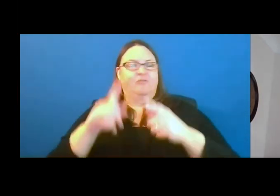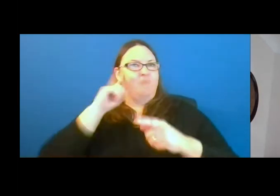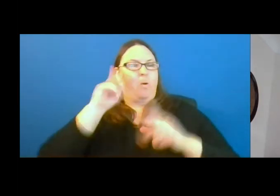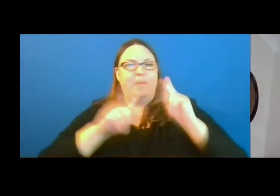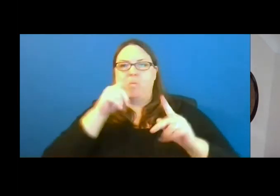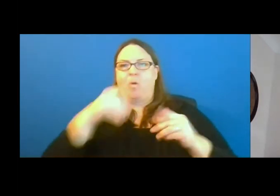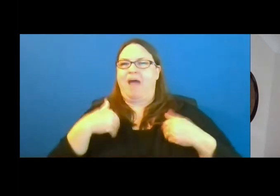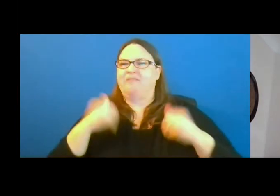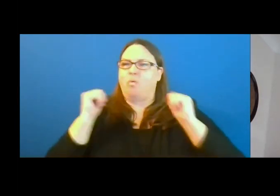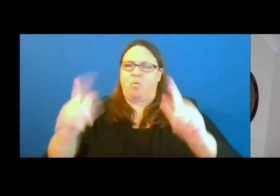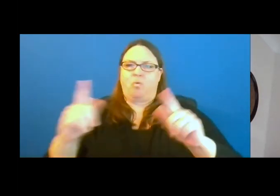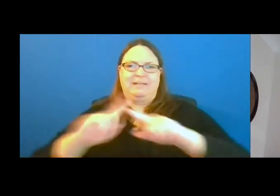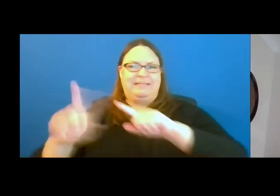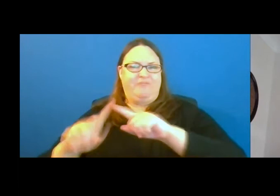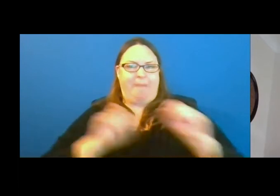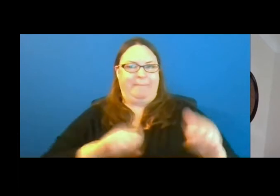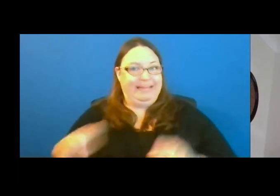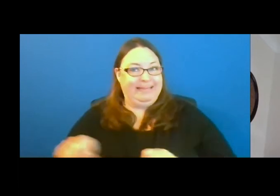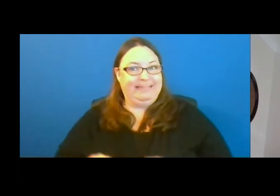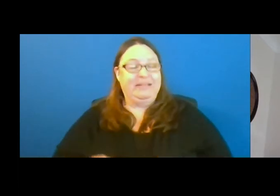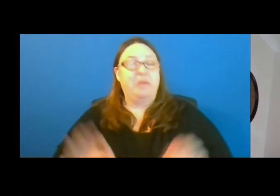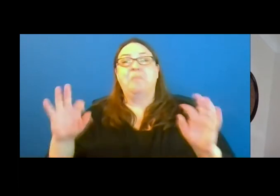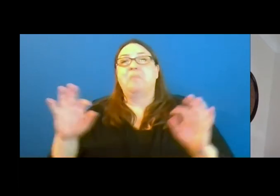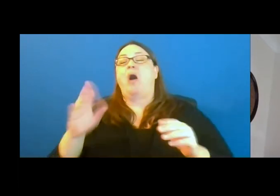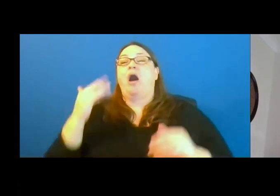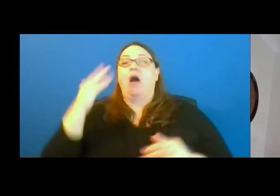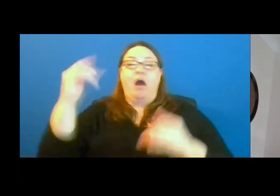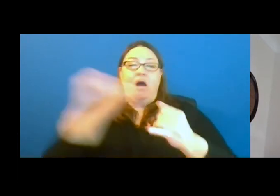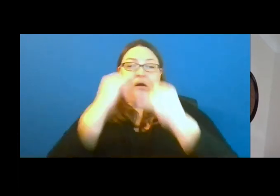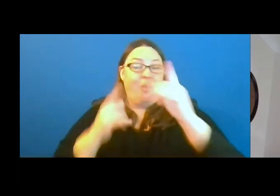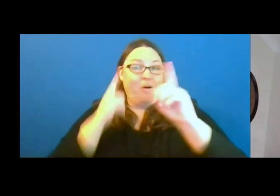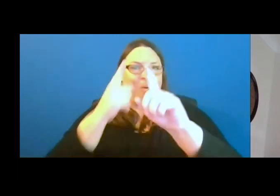But more than anything, the ultimate goal is to ensure accessibility to all who reside